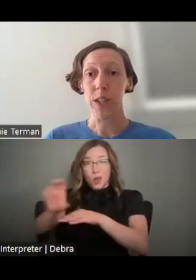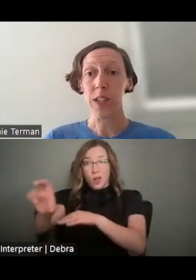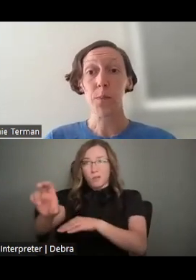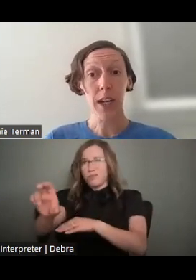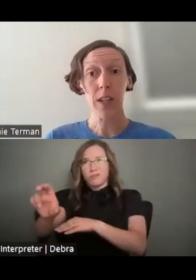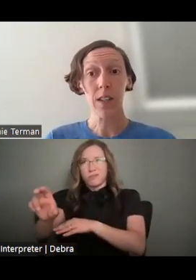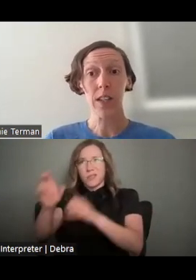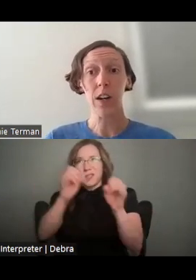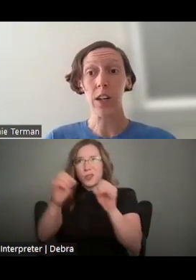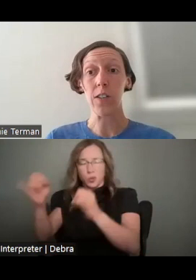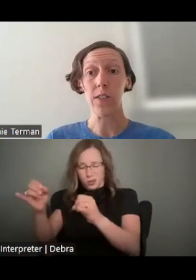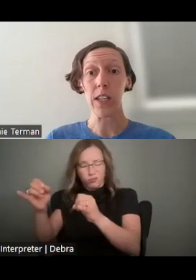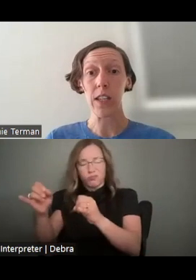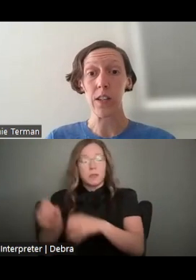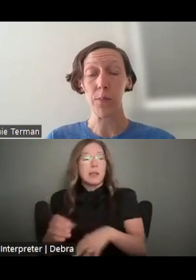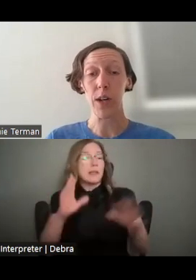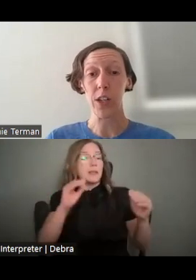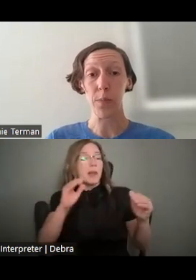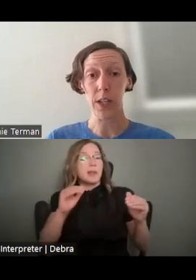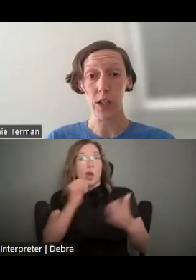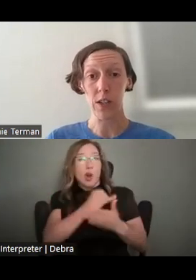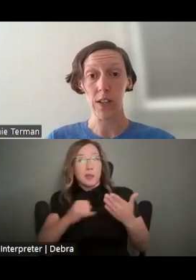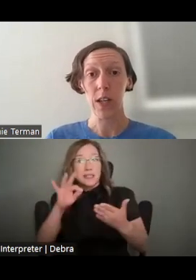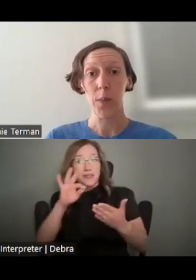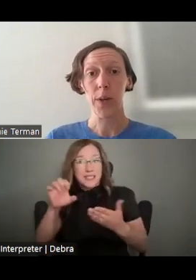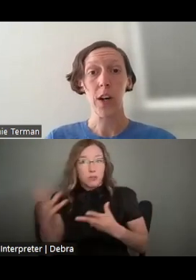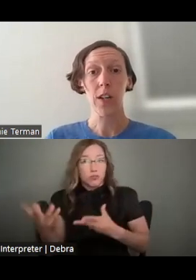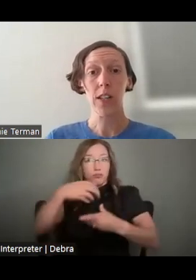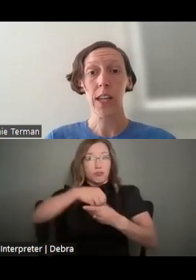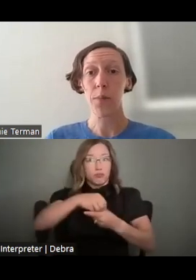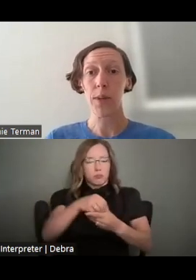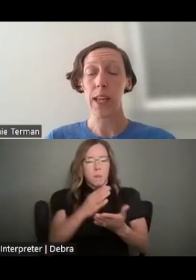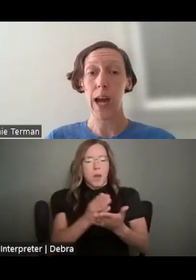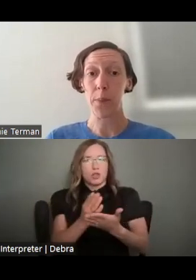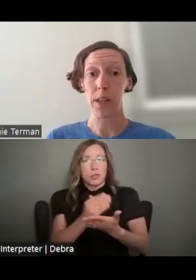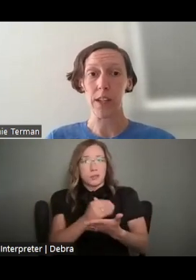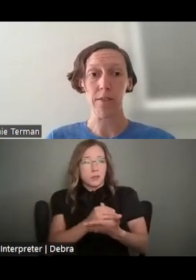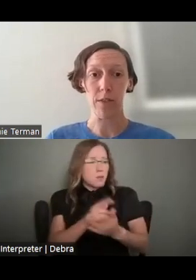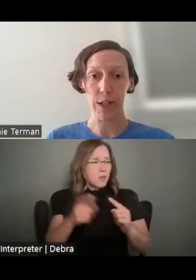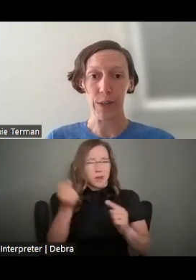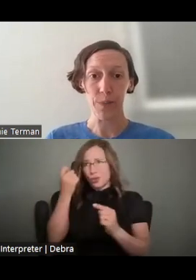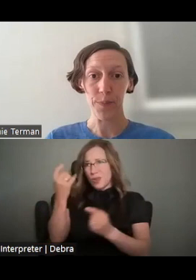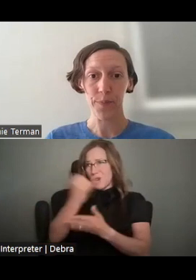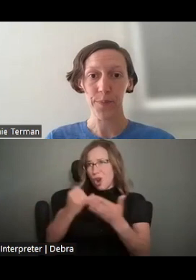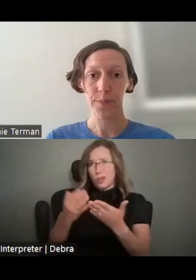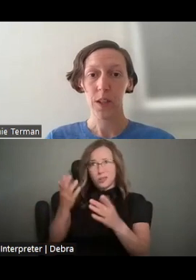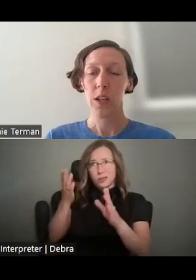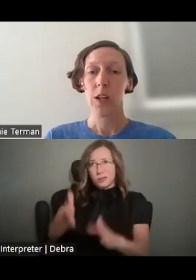WE EXPECT TO SEE ARTIST FEES IN PROJECT BUDGETS BUT ARTISTS CAN'T BE THE APPLICANT OF RECORD.